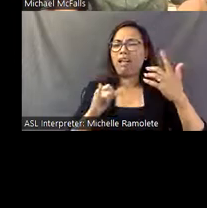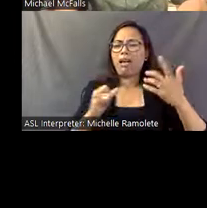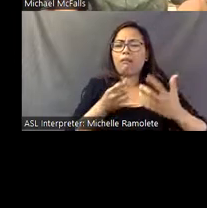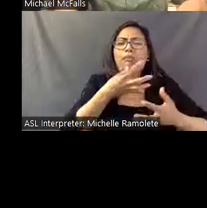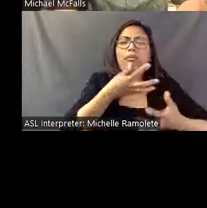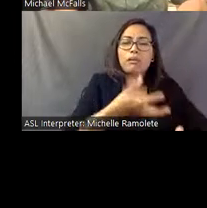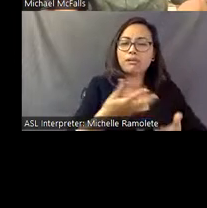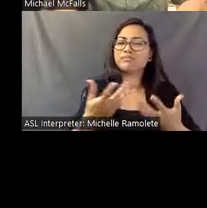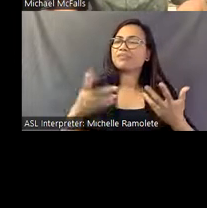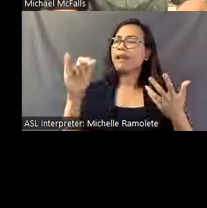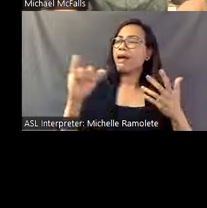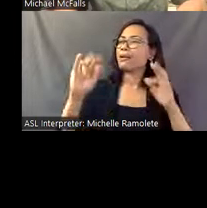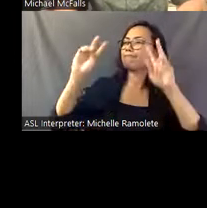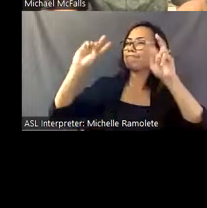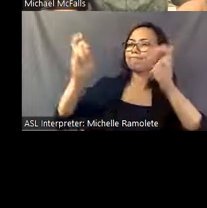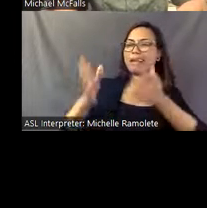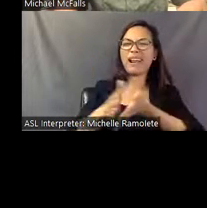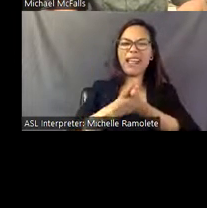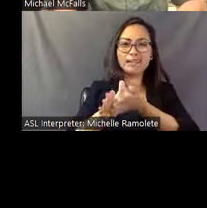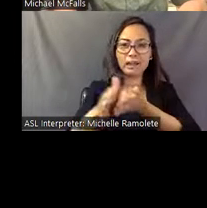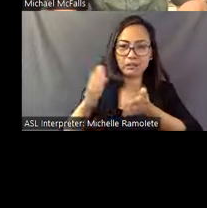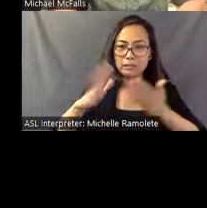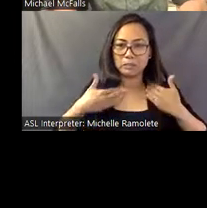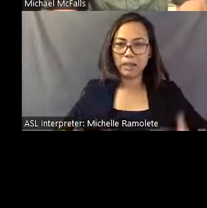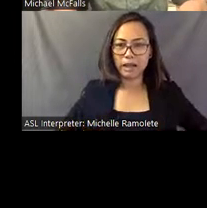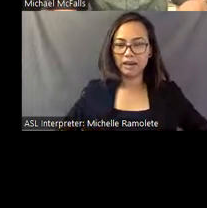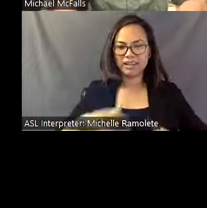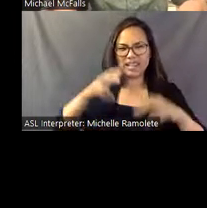getting rid of all that evil that had built up in him over the years.